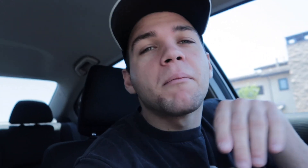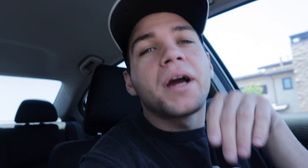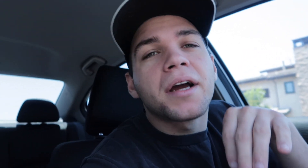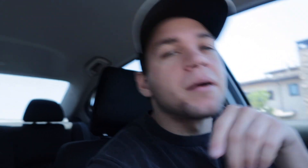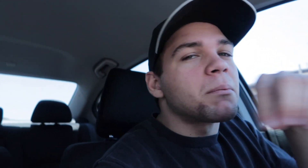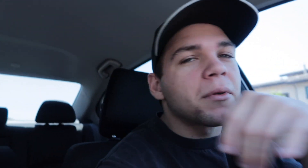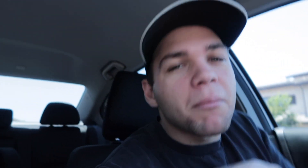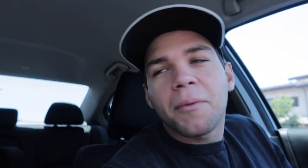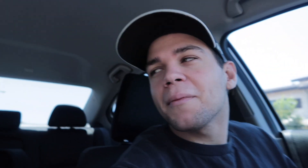babe?